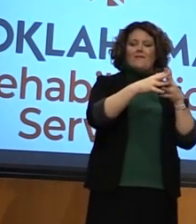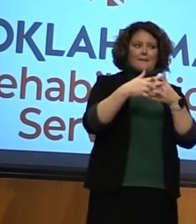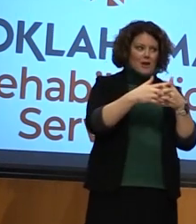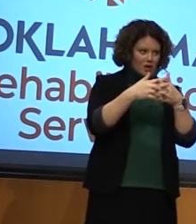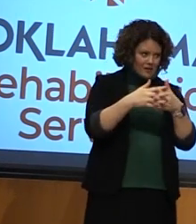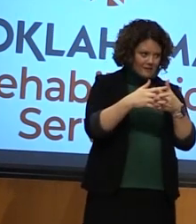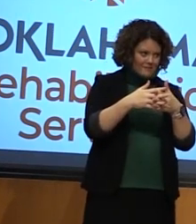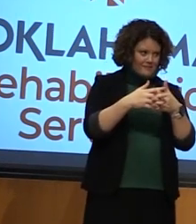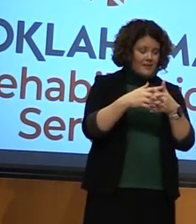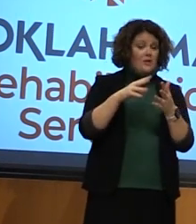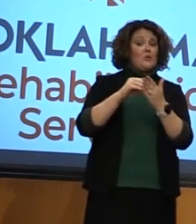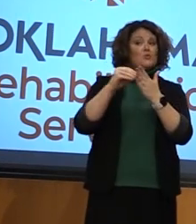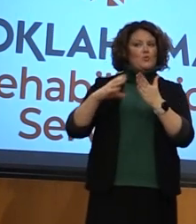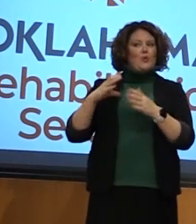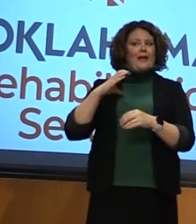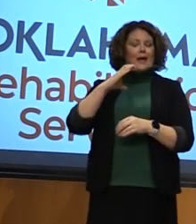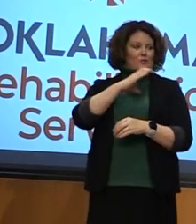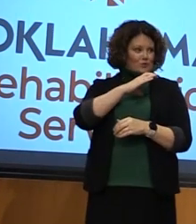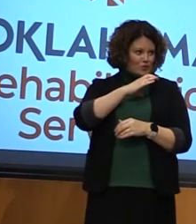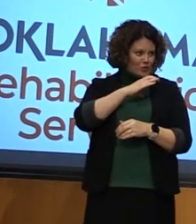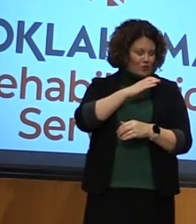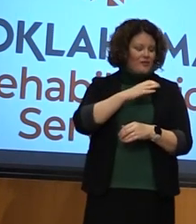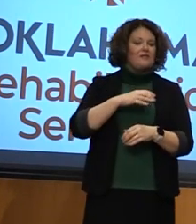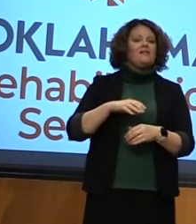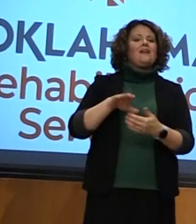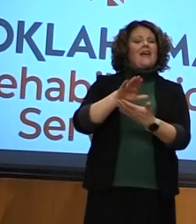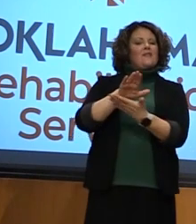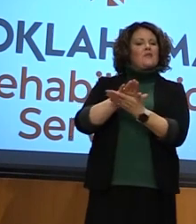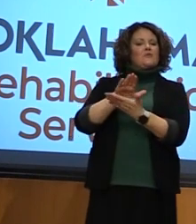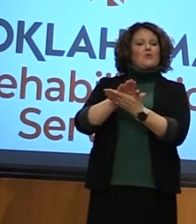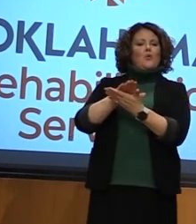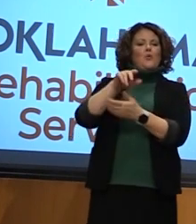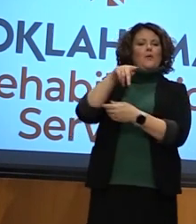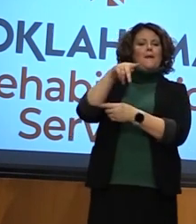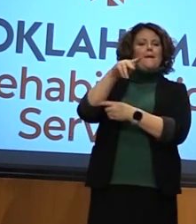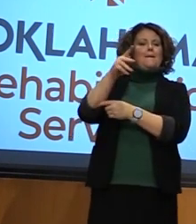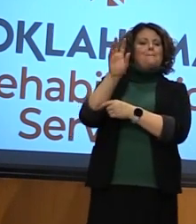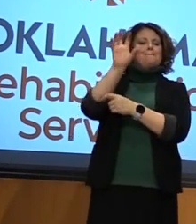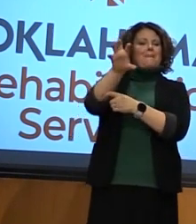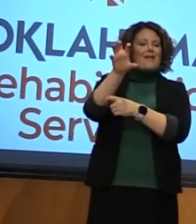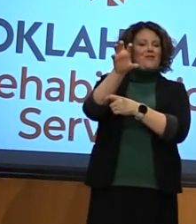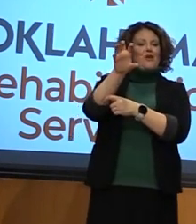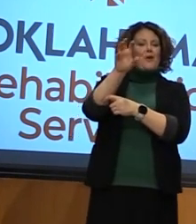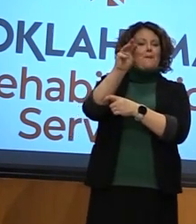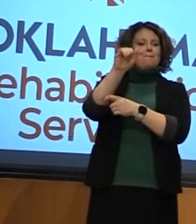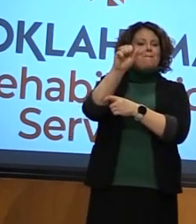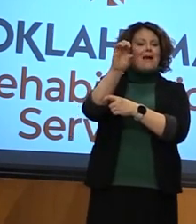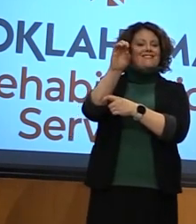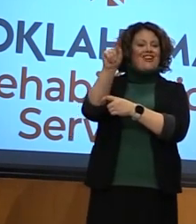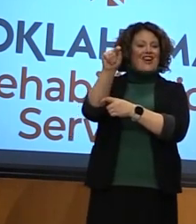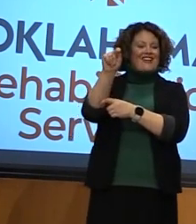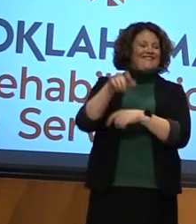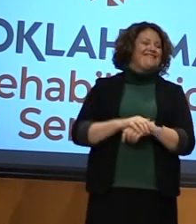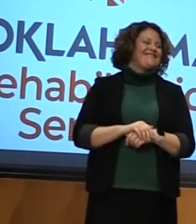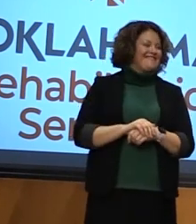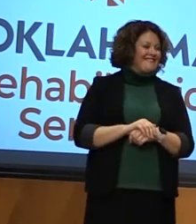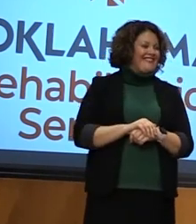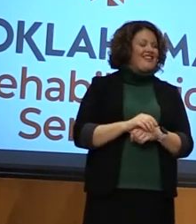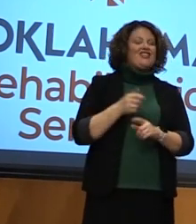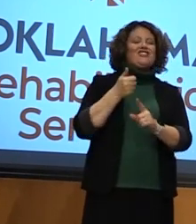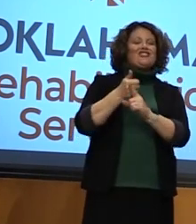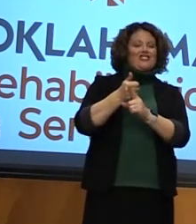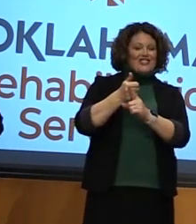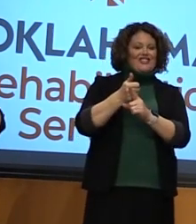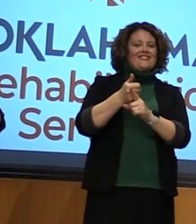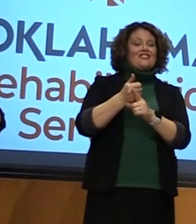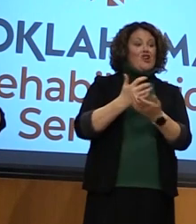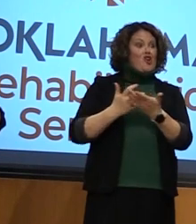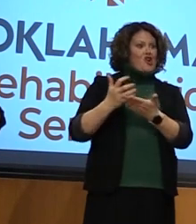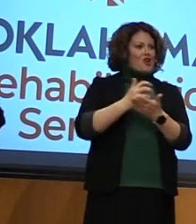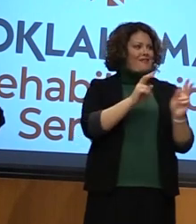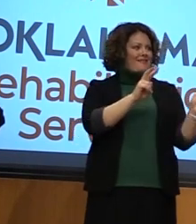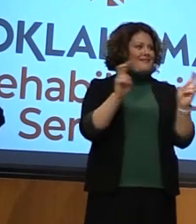student council and is the school's Panther mascot. Abigail Norton has earned the title of Student of